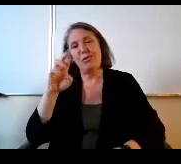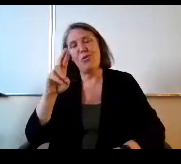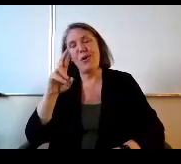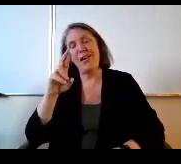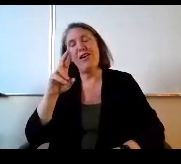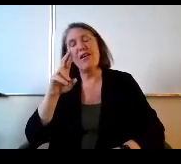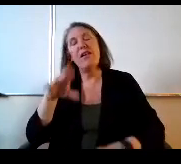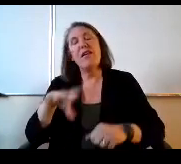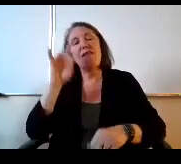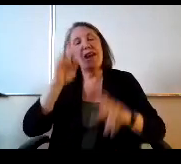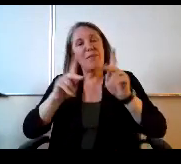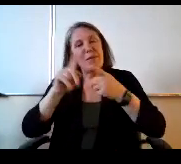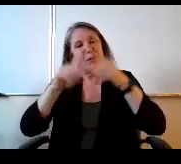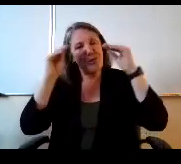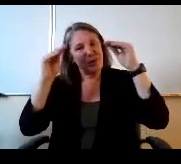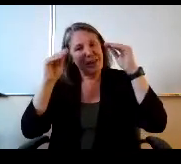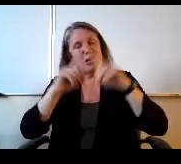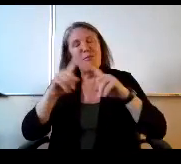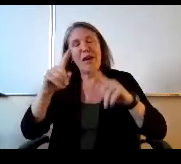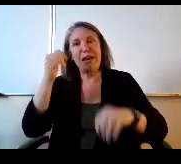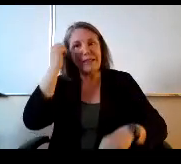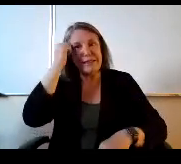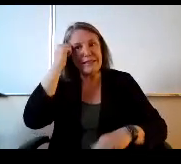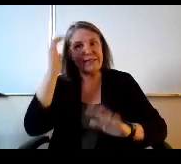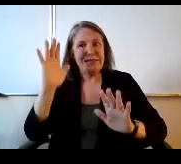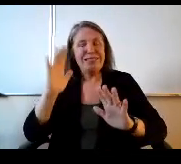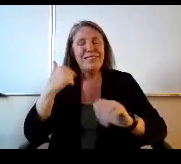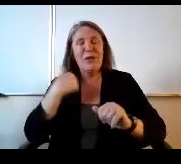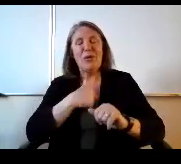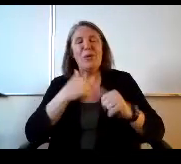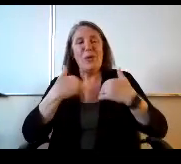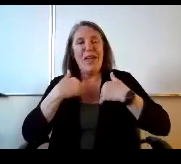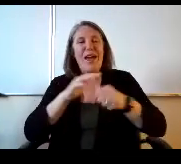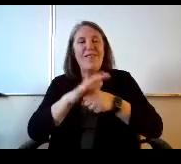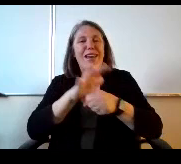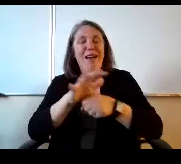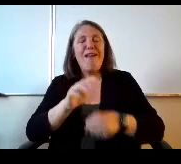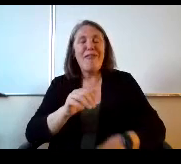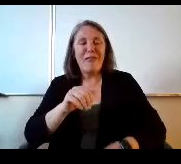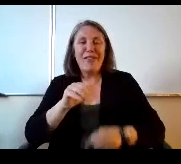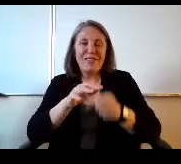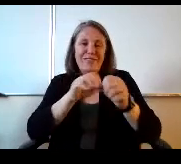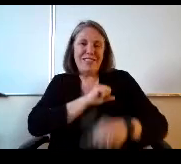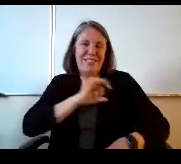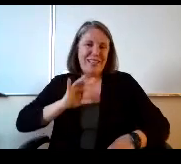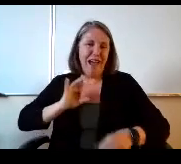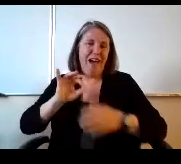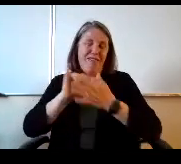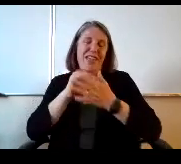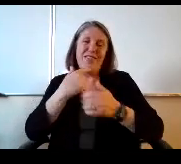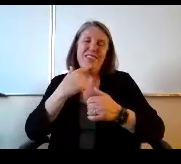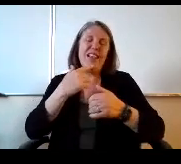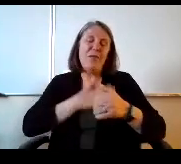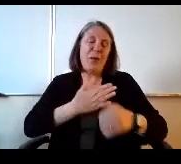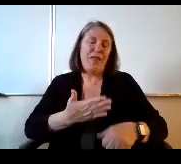but you know, knock on wood right now. We we have enough, you know staff that have said they're they're willing to.